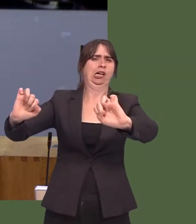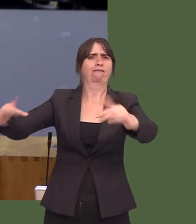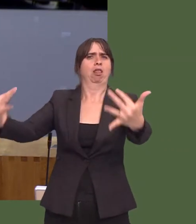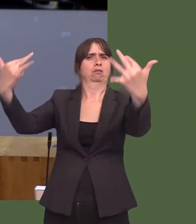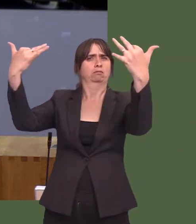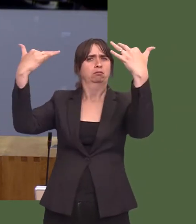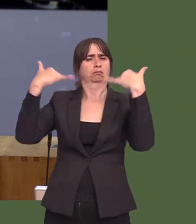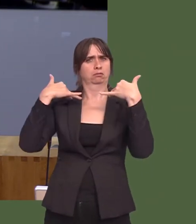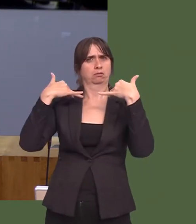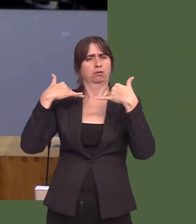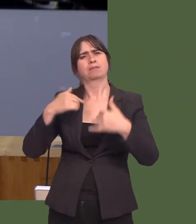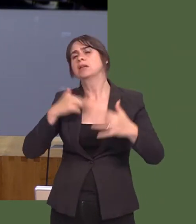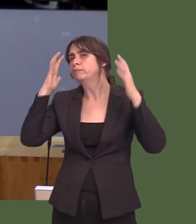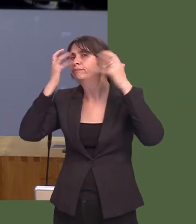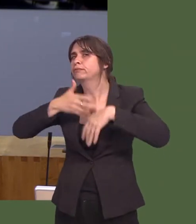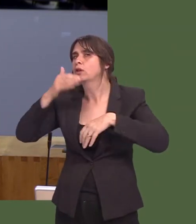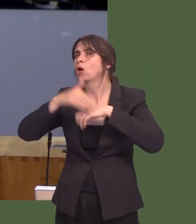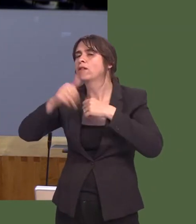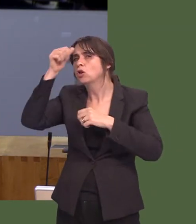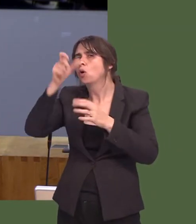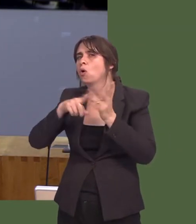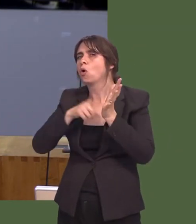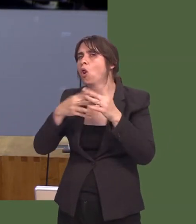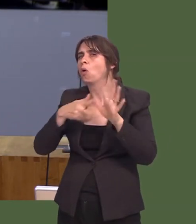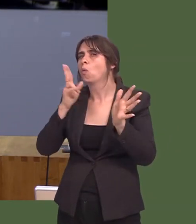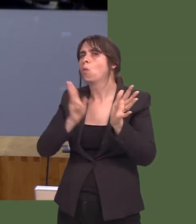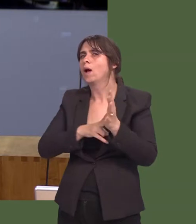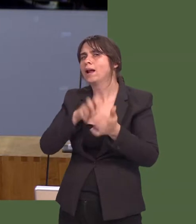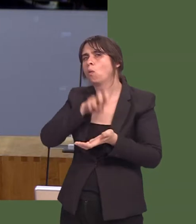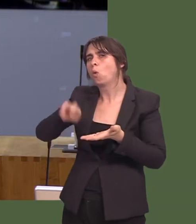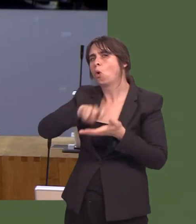Iím very concerned about the Old Colwyn promenade in my own constituency, which has been pummelled